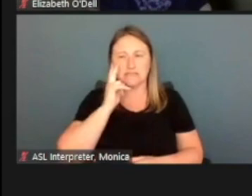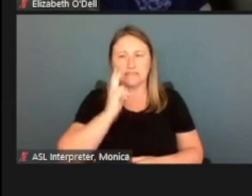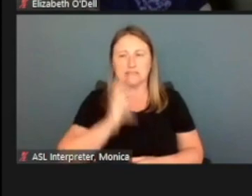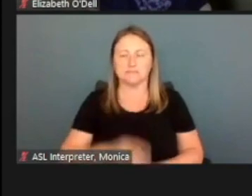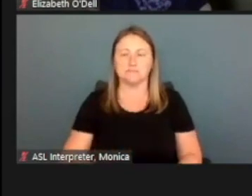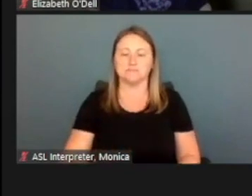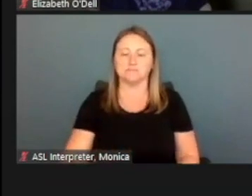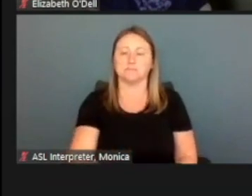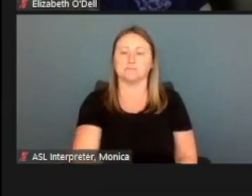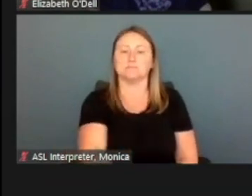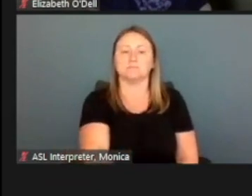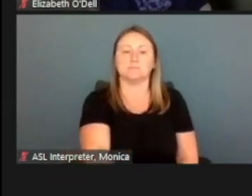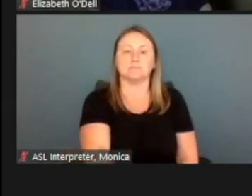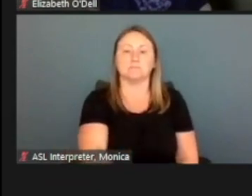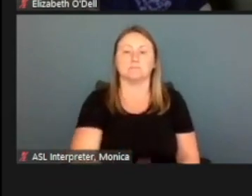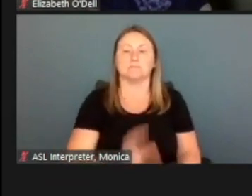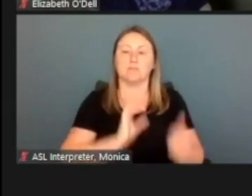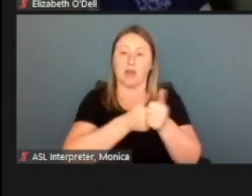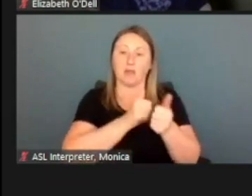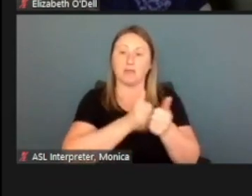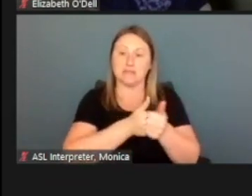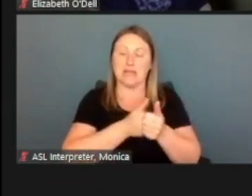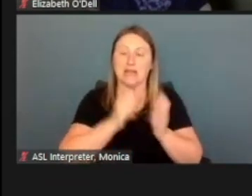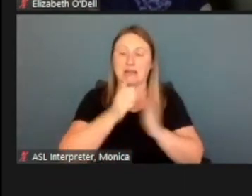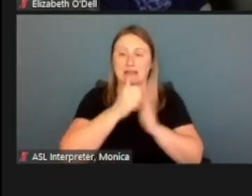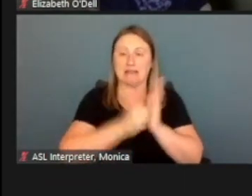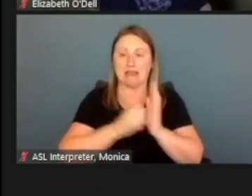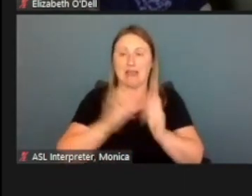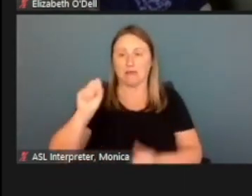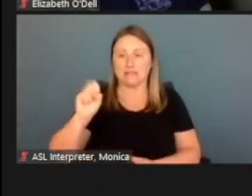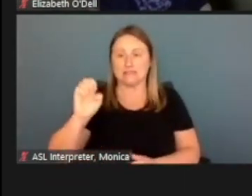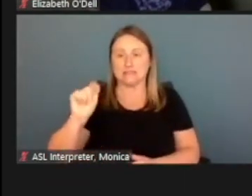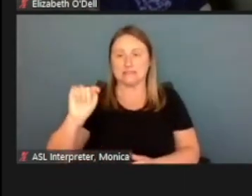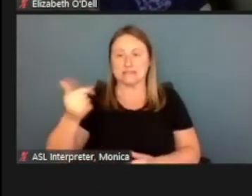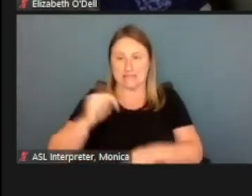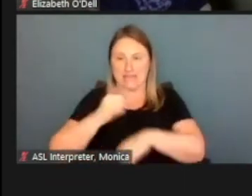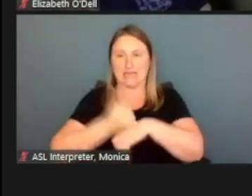They can update their account settings. This is where if they need to change their phone number